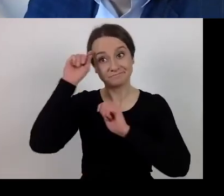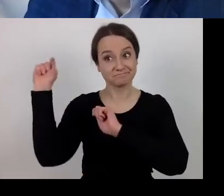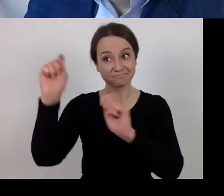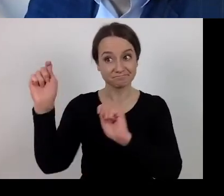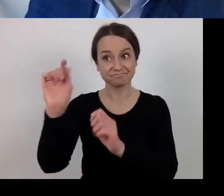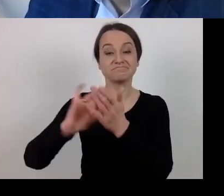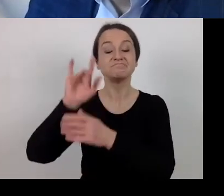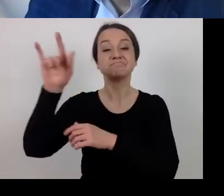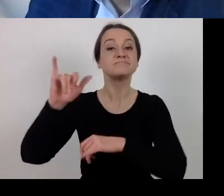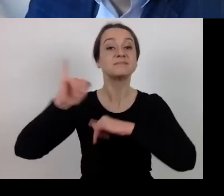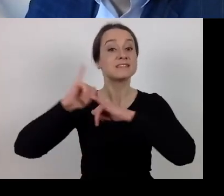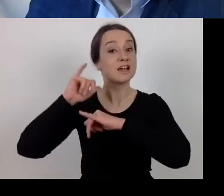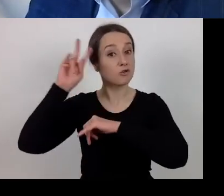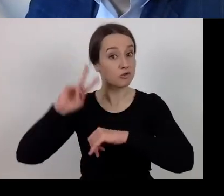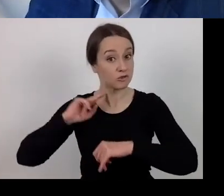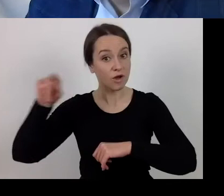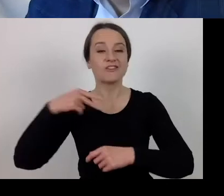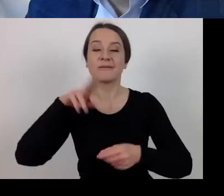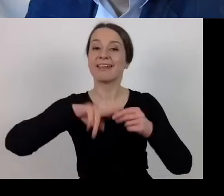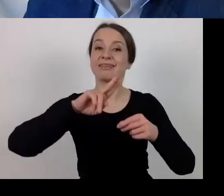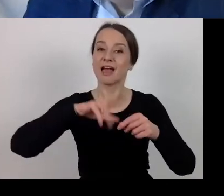to extend the deadline for project implementation, say,